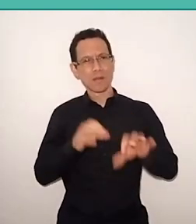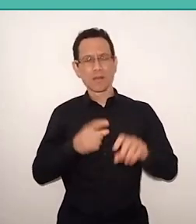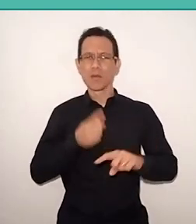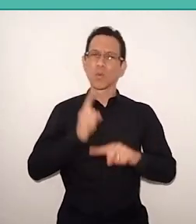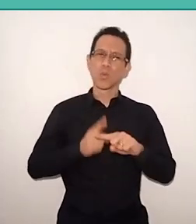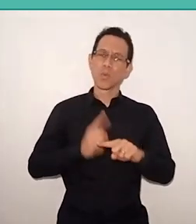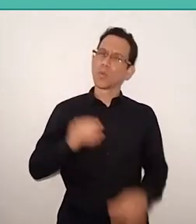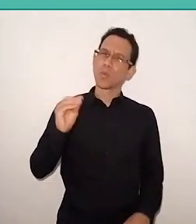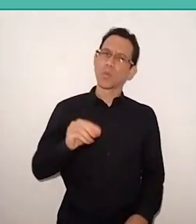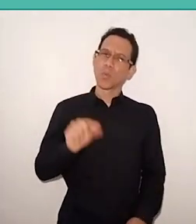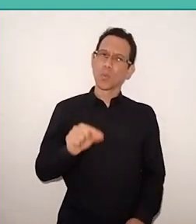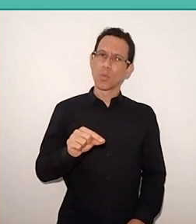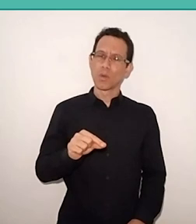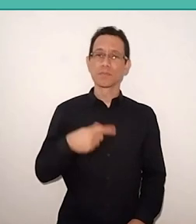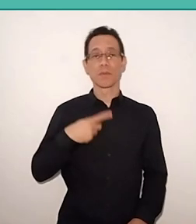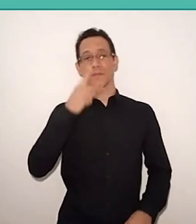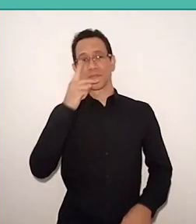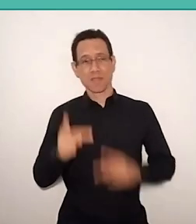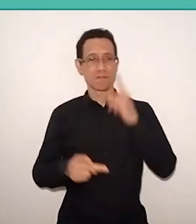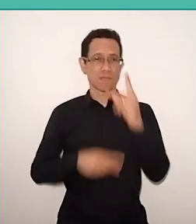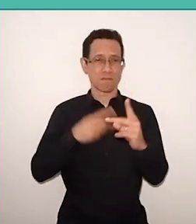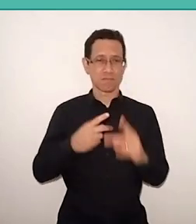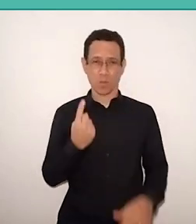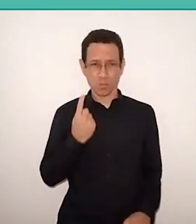but knowing that education alone does not transform society,